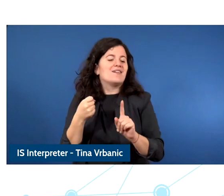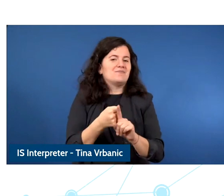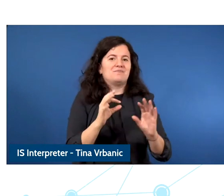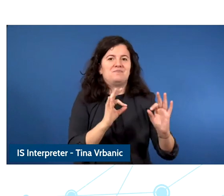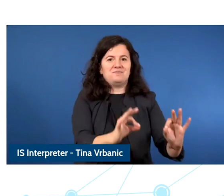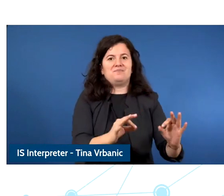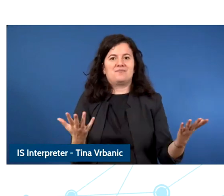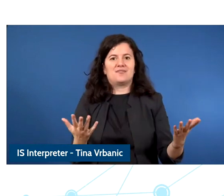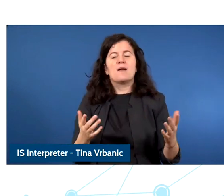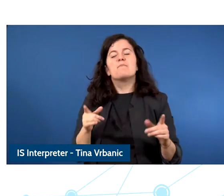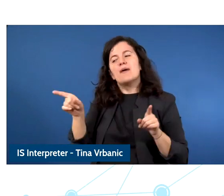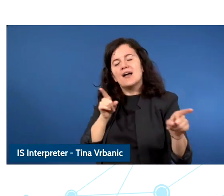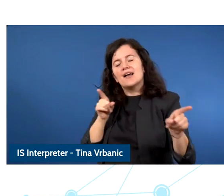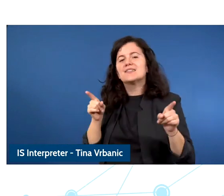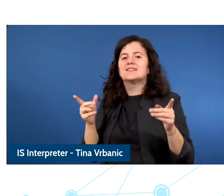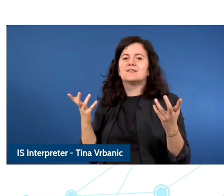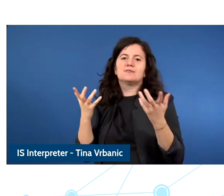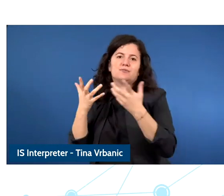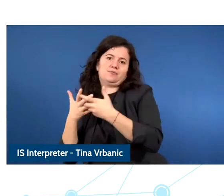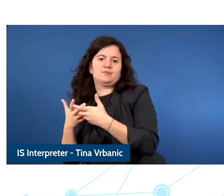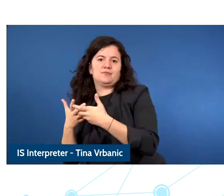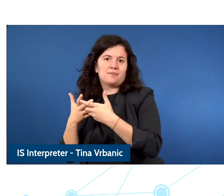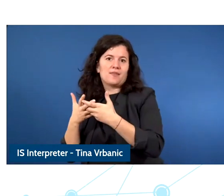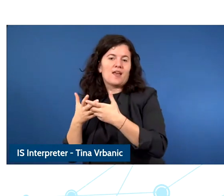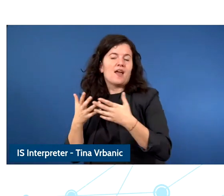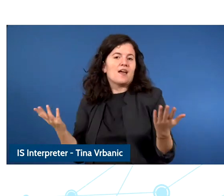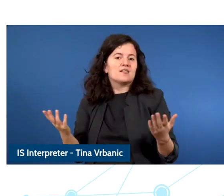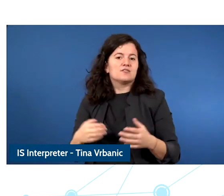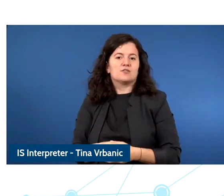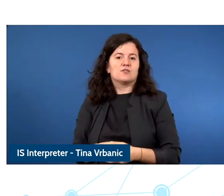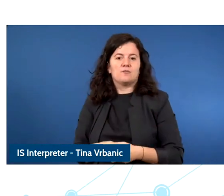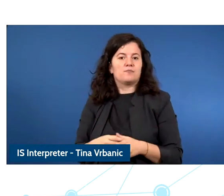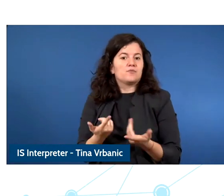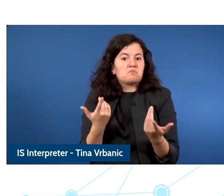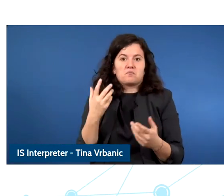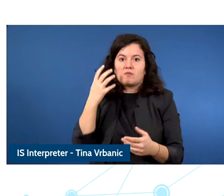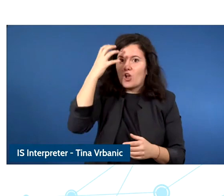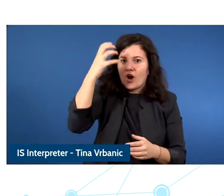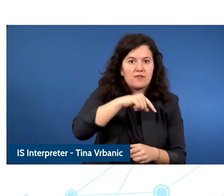true leaders at state level who believe in children.